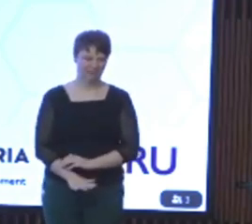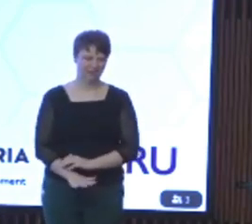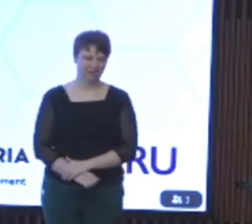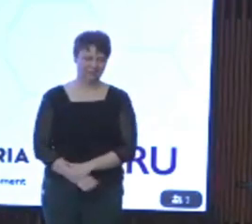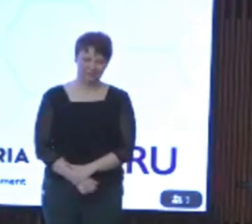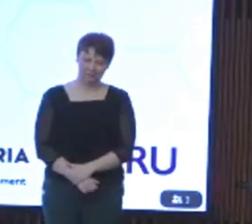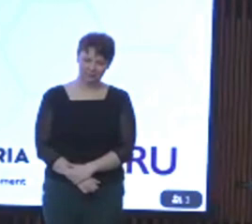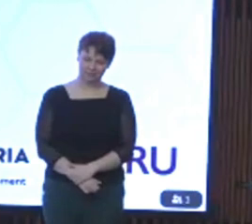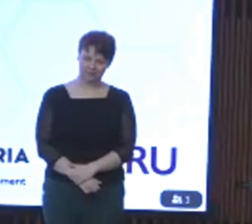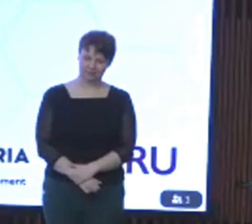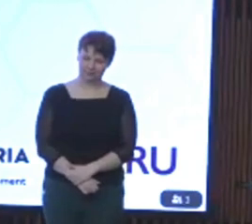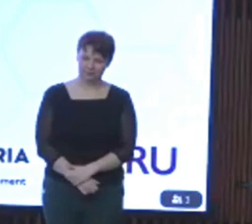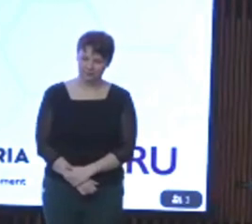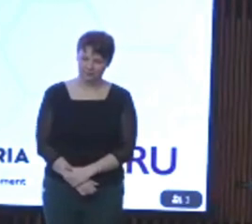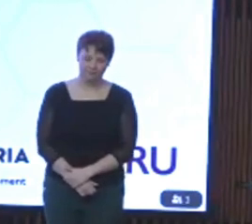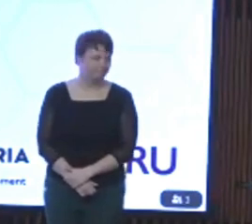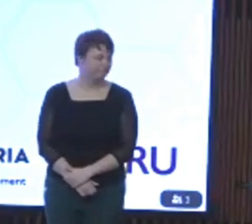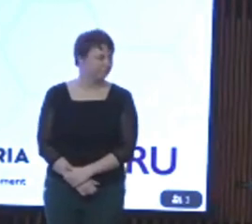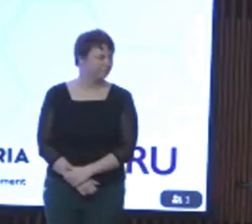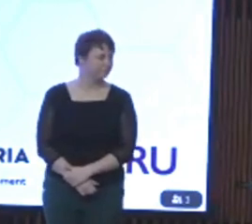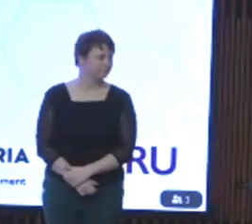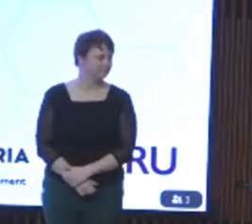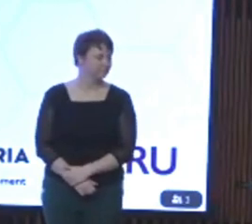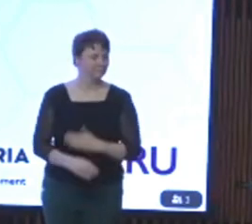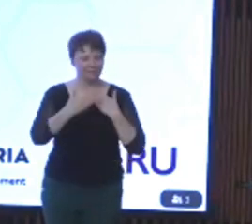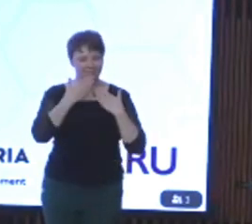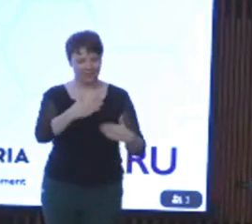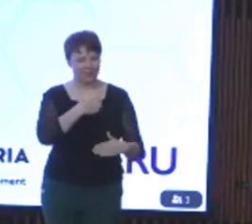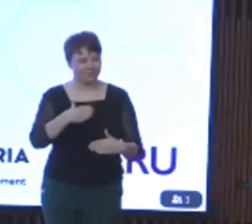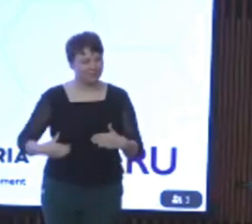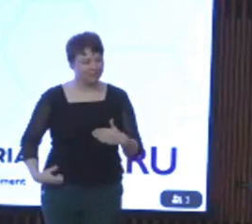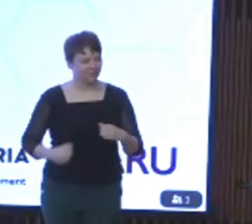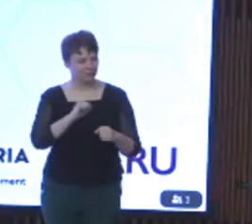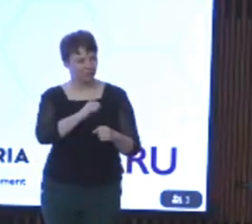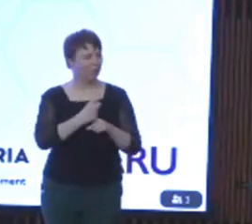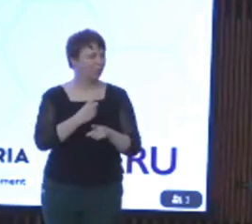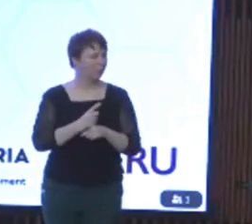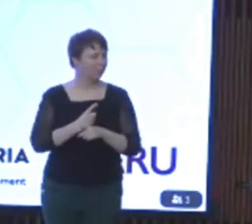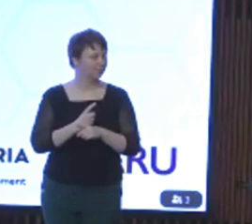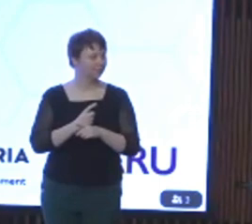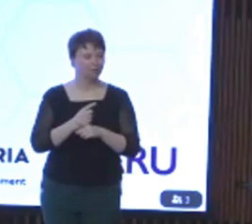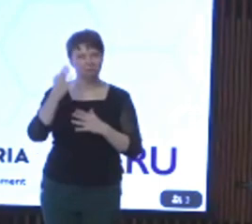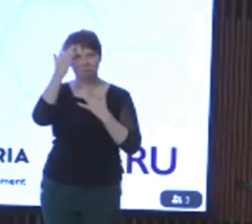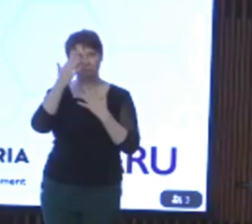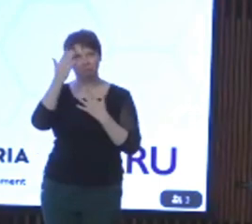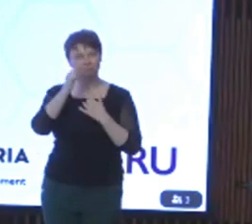Thank you thank you Minister for those words and for those reflections, which I'm